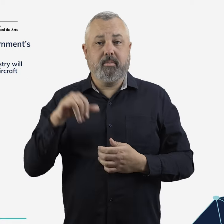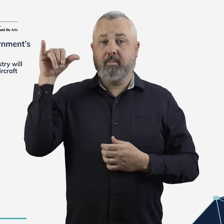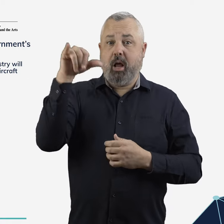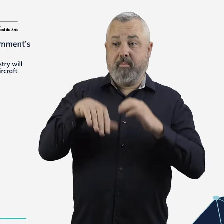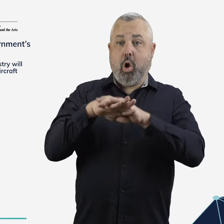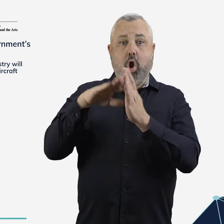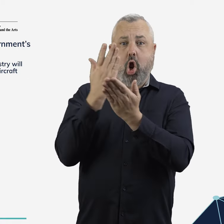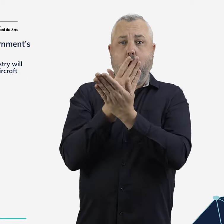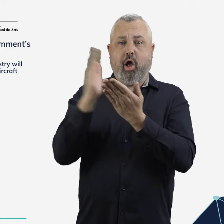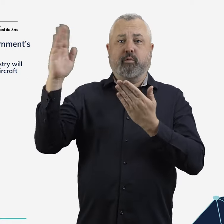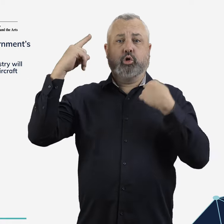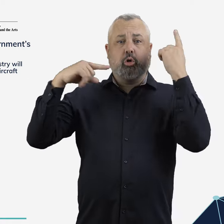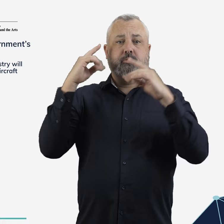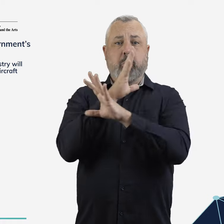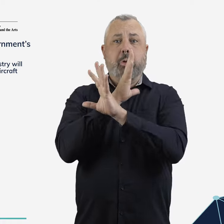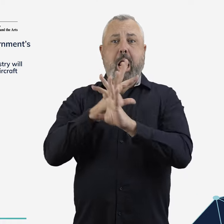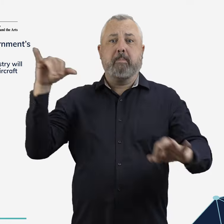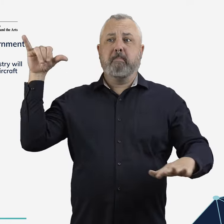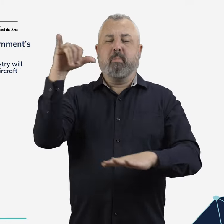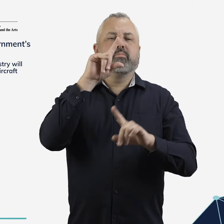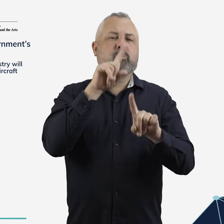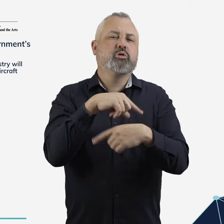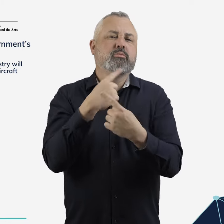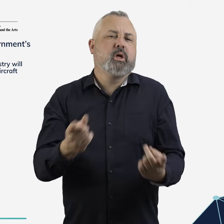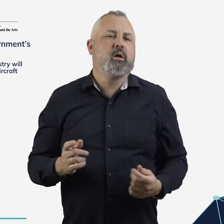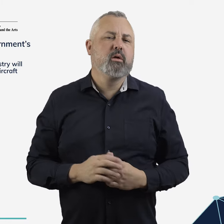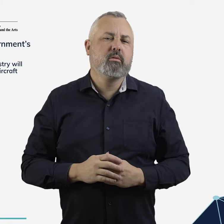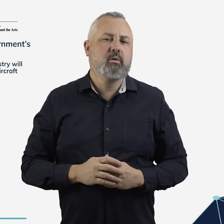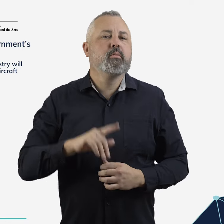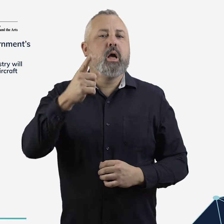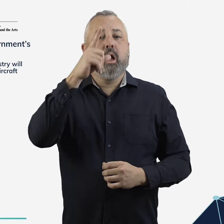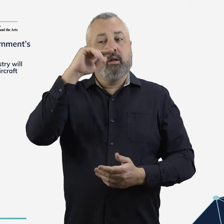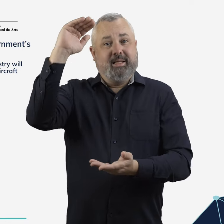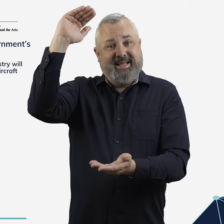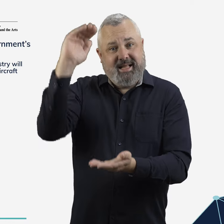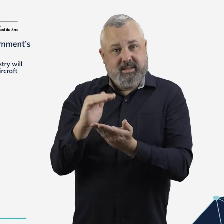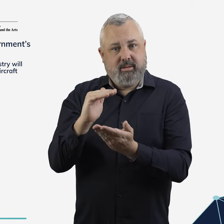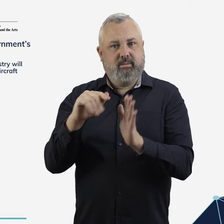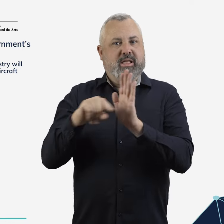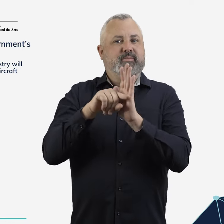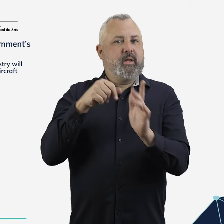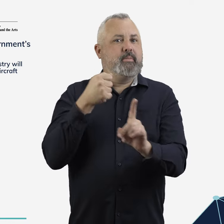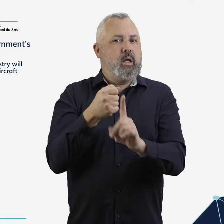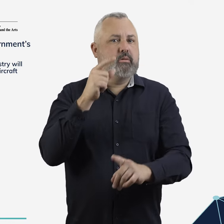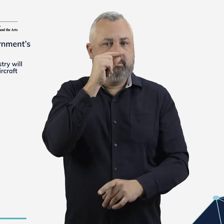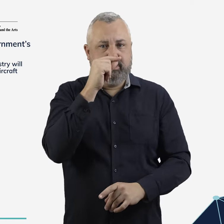While some level of aircraft noise is unavoidable, more can be done to minimise noise impacts on communities,